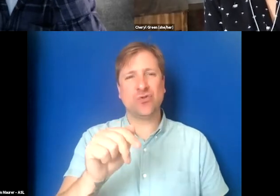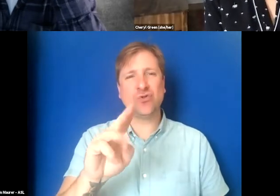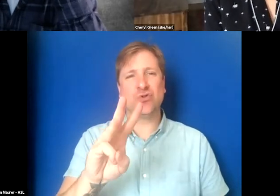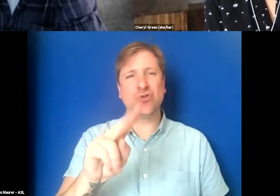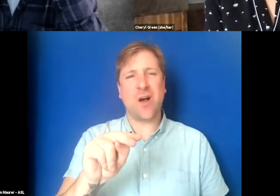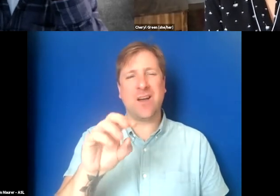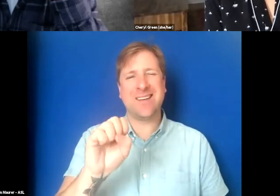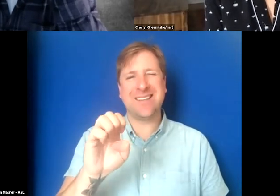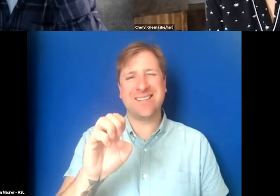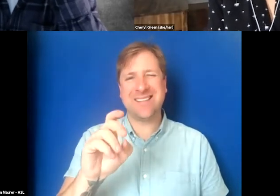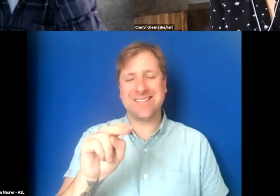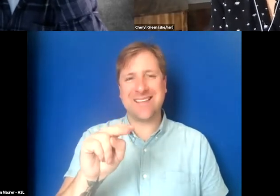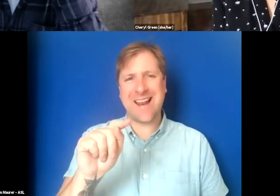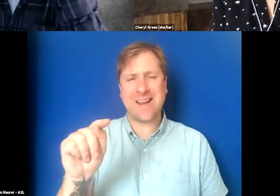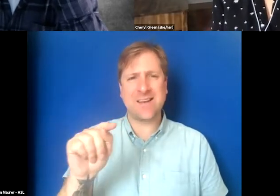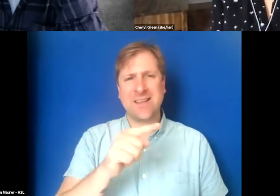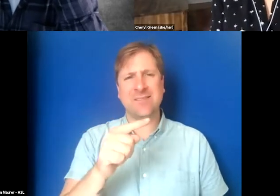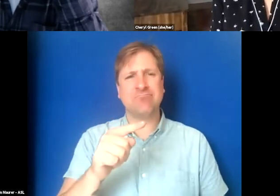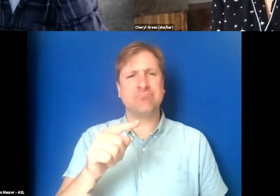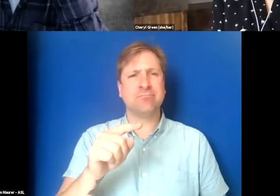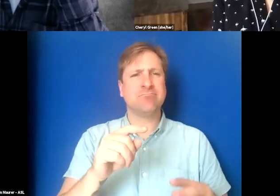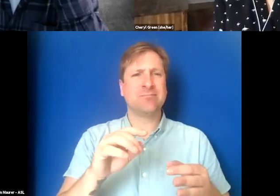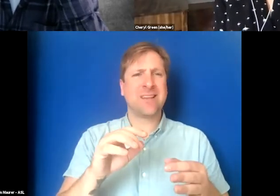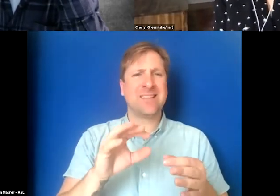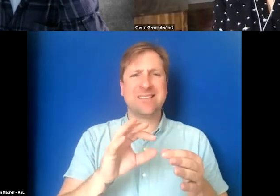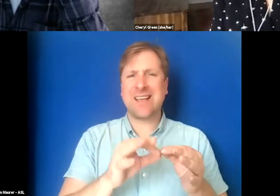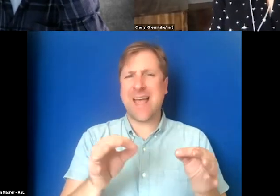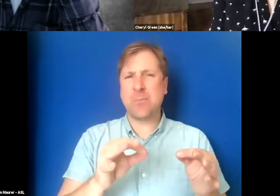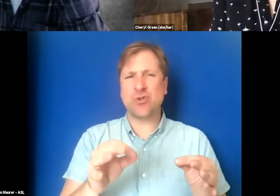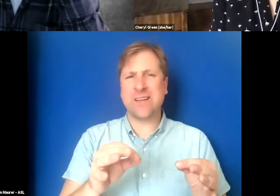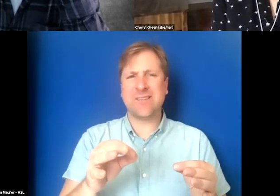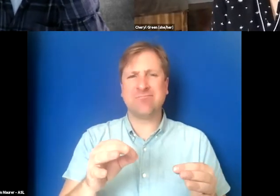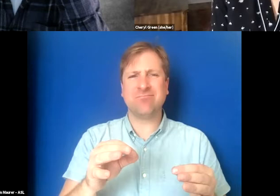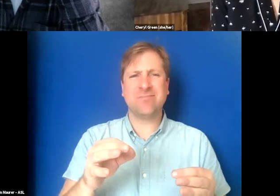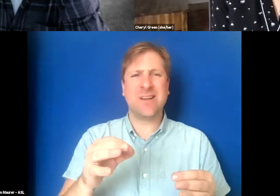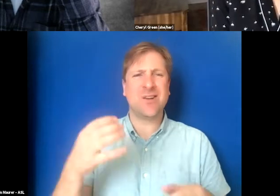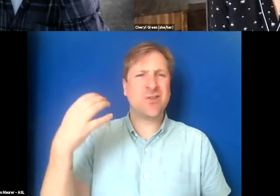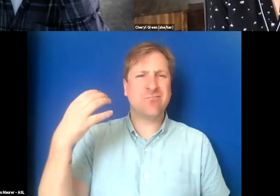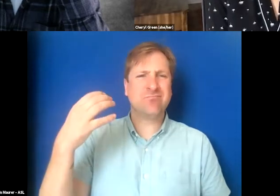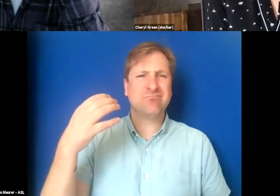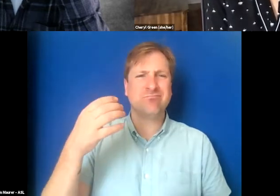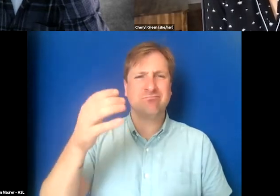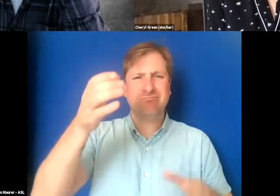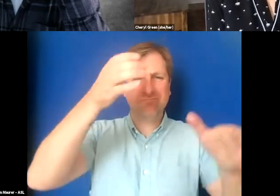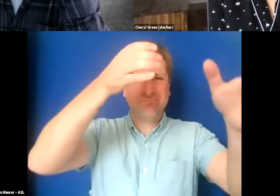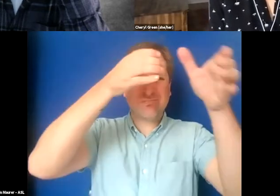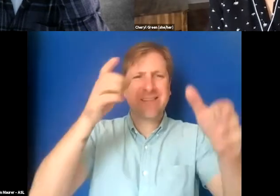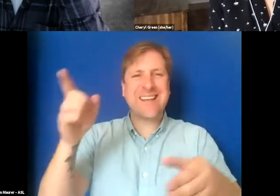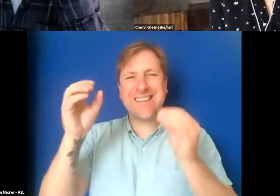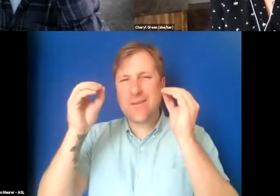who's a captioning scholar. I don't actually know. He's a professor, so I don't think he earns his keep making captions.